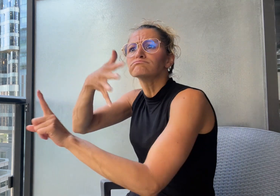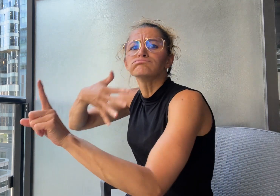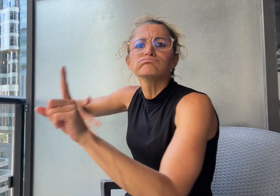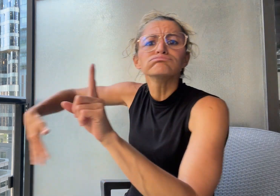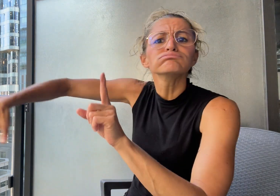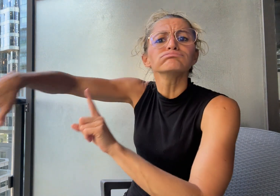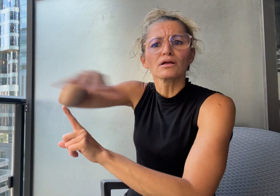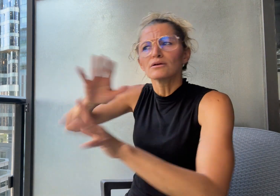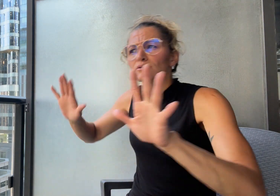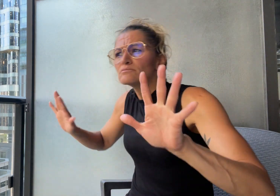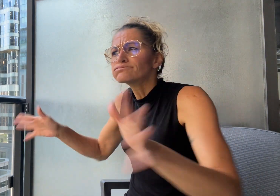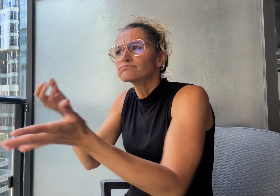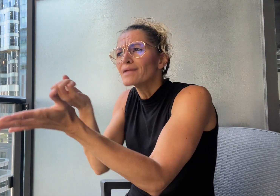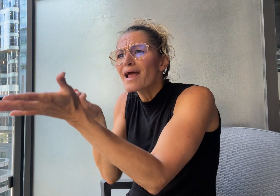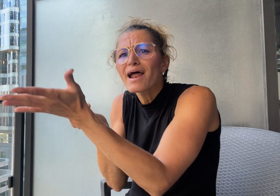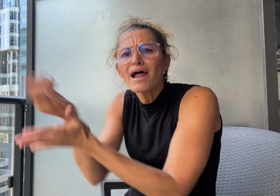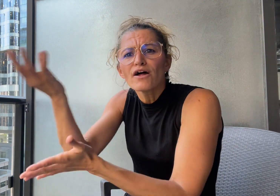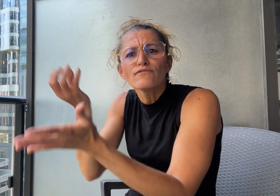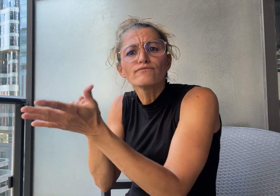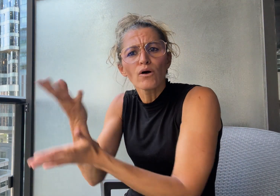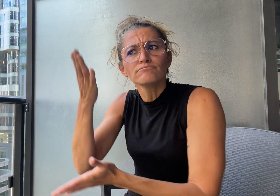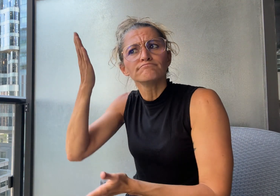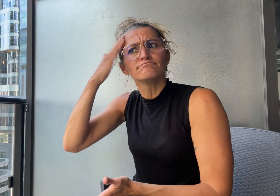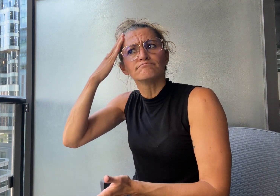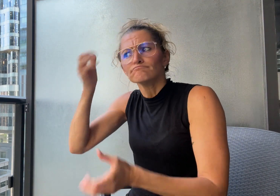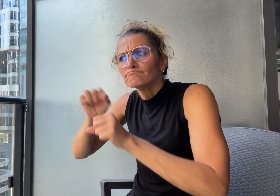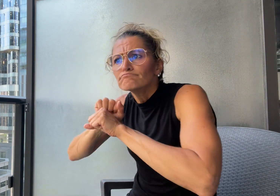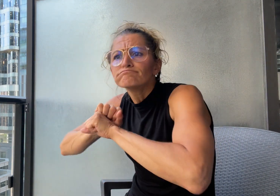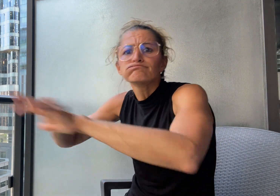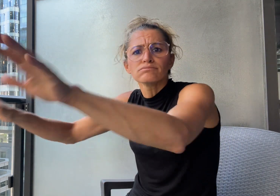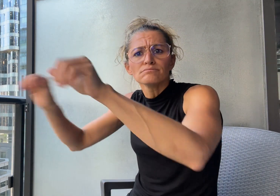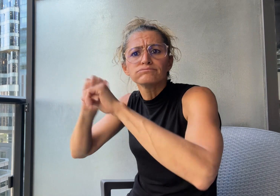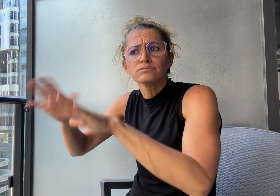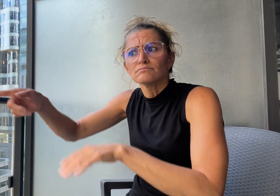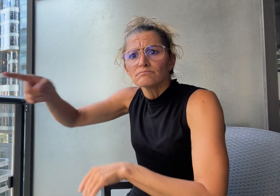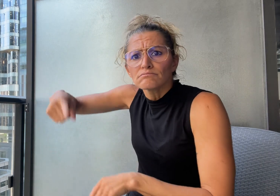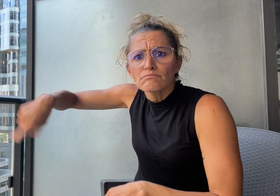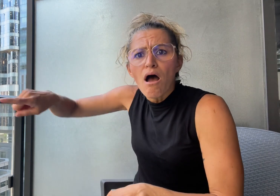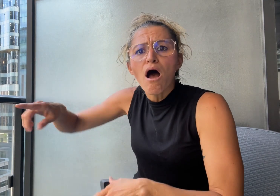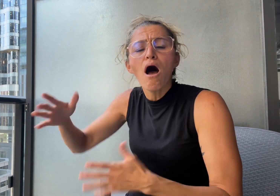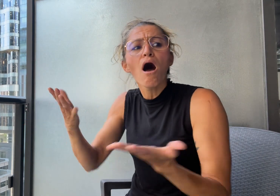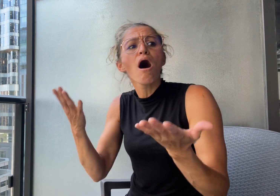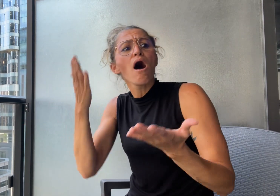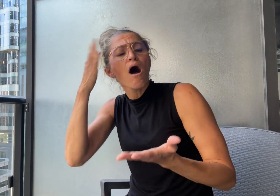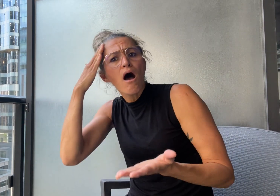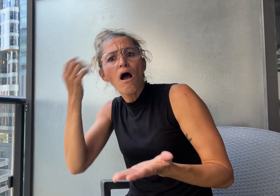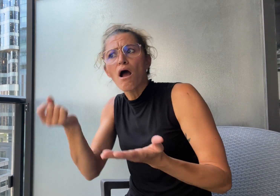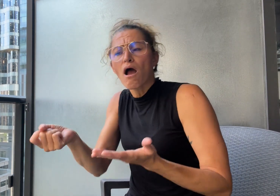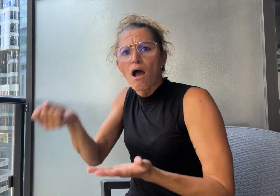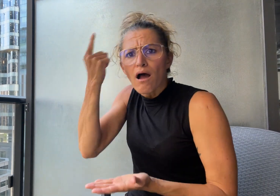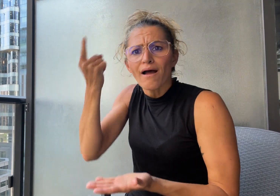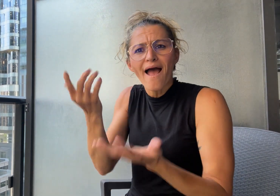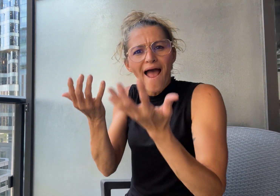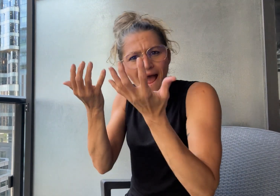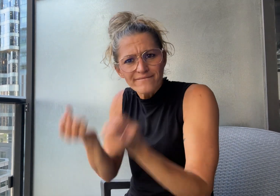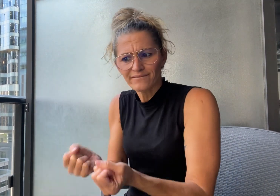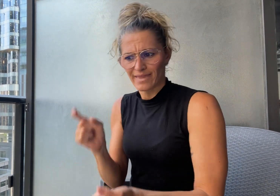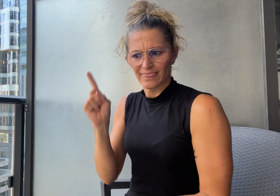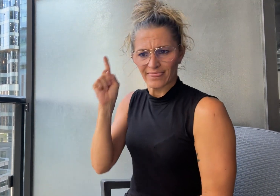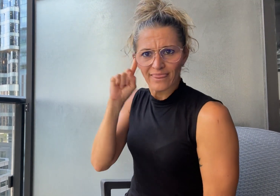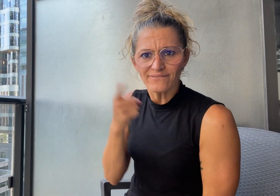and their culture within Cambodian society. The co-director